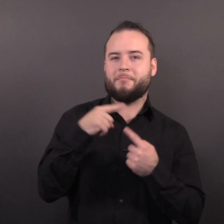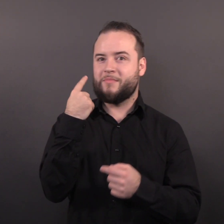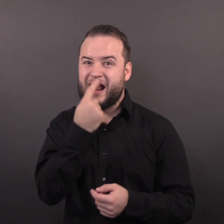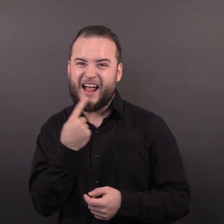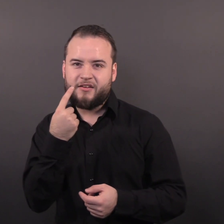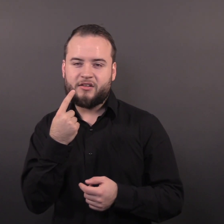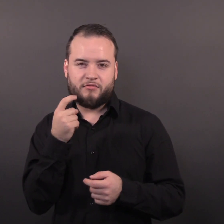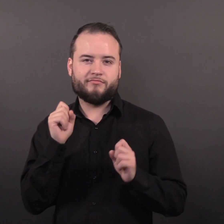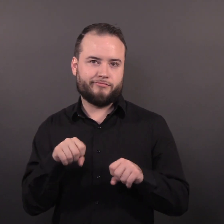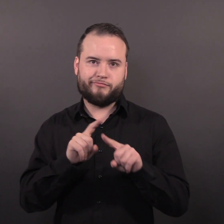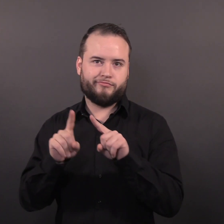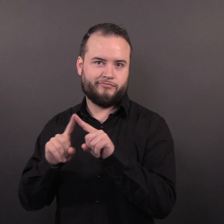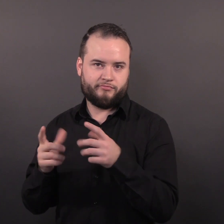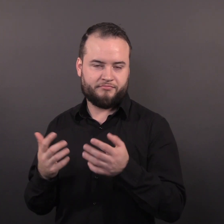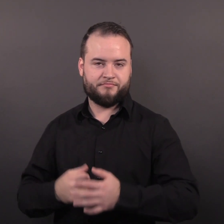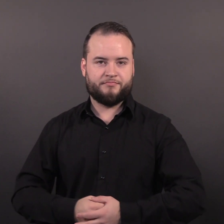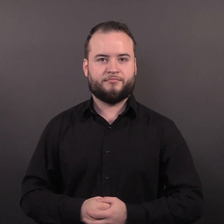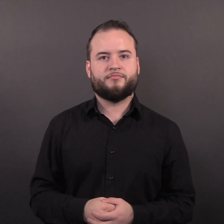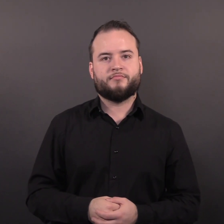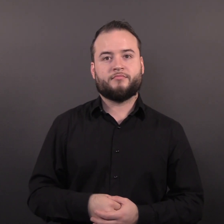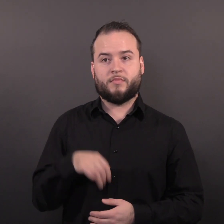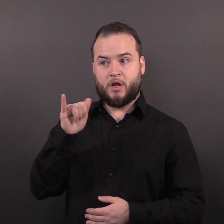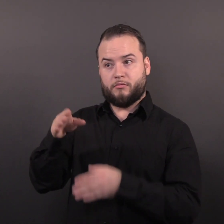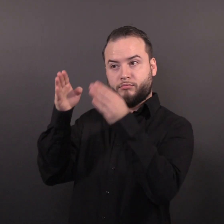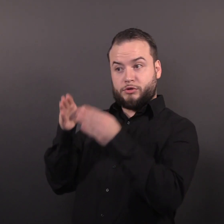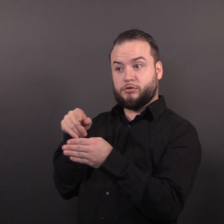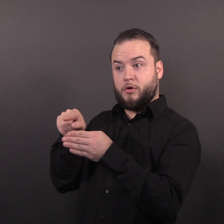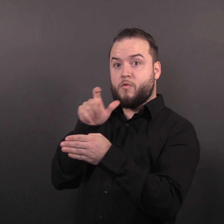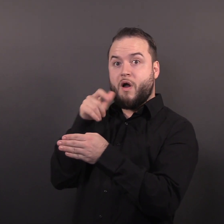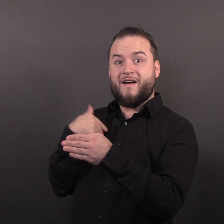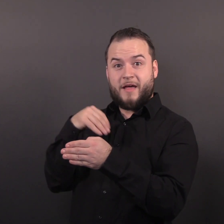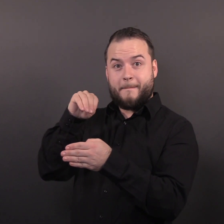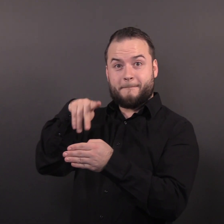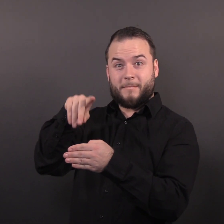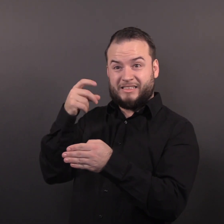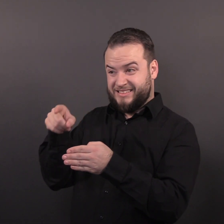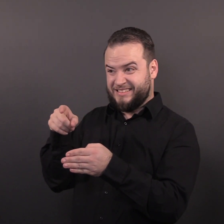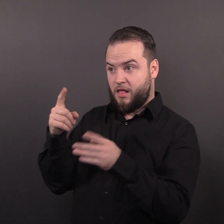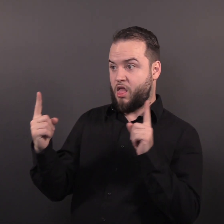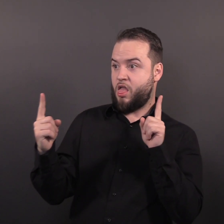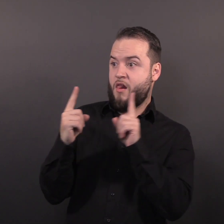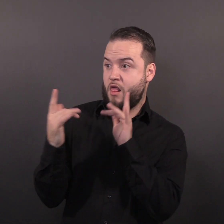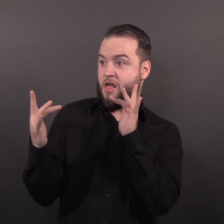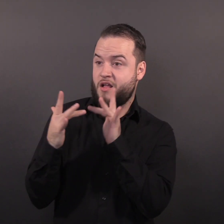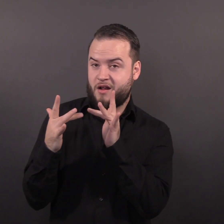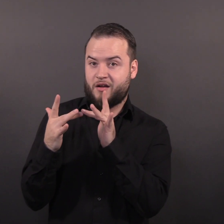with someone who has monkeypox, including kissing or sexual contact.